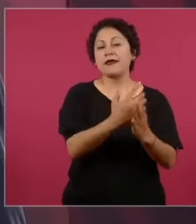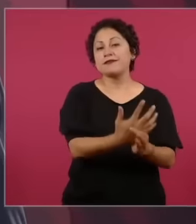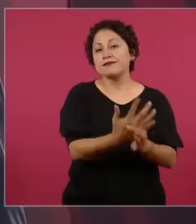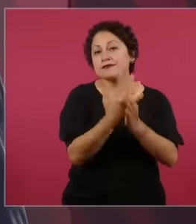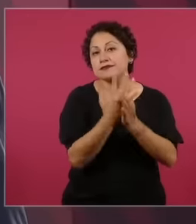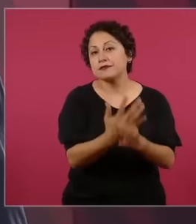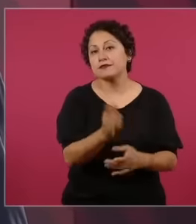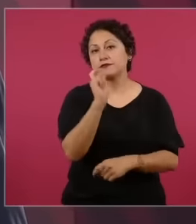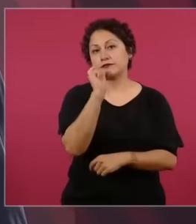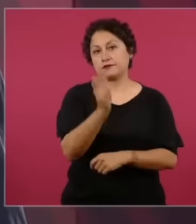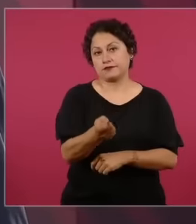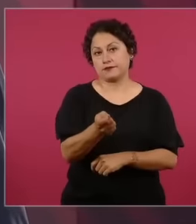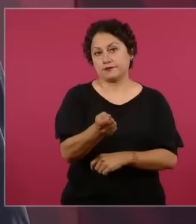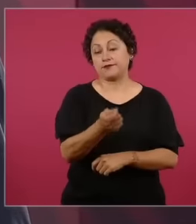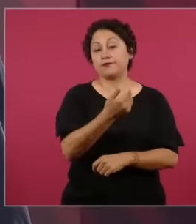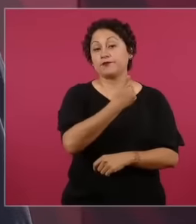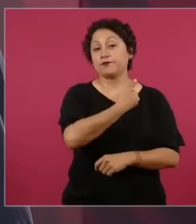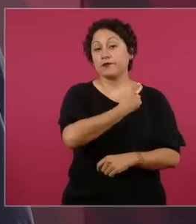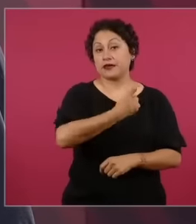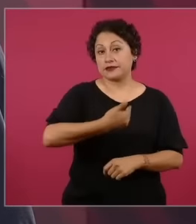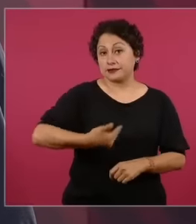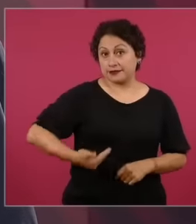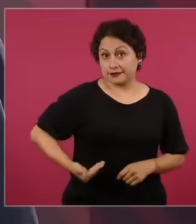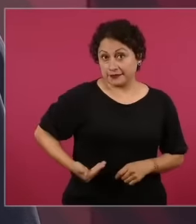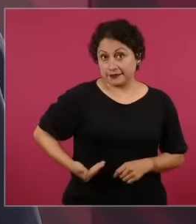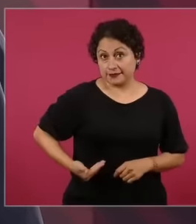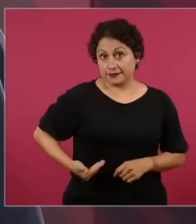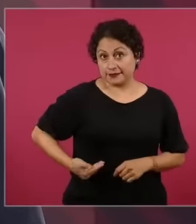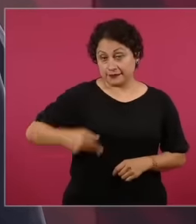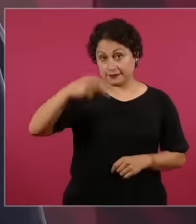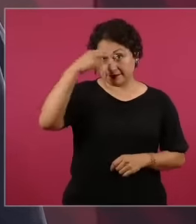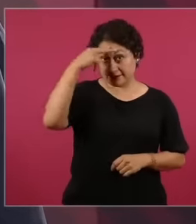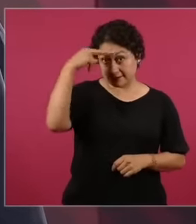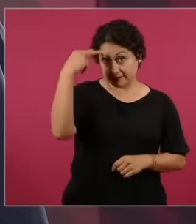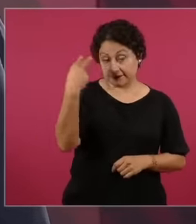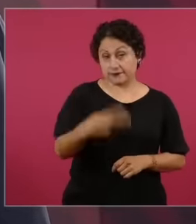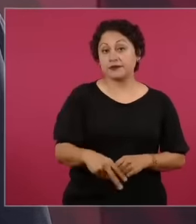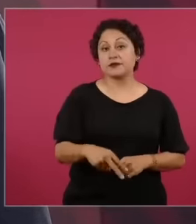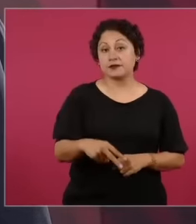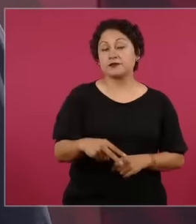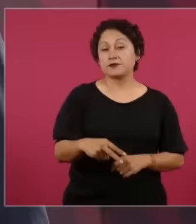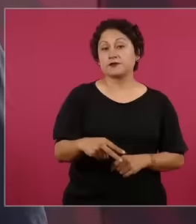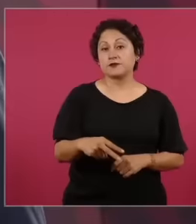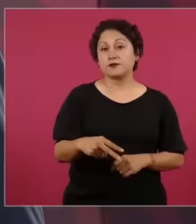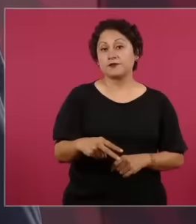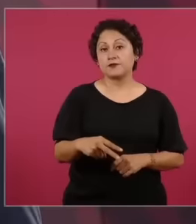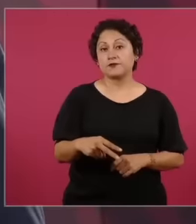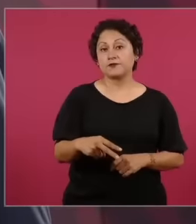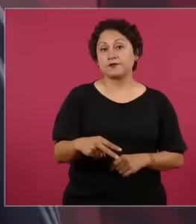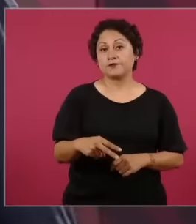to conform to the principles